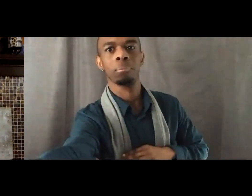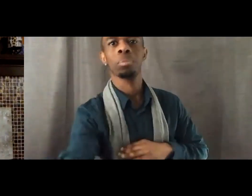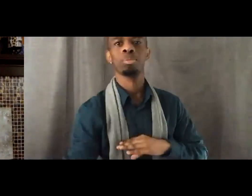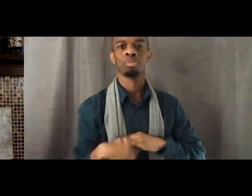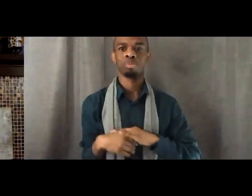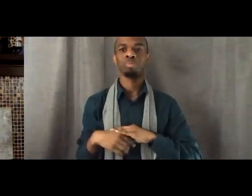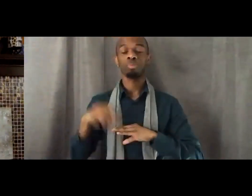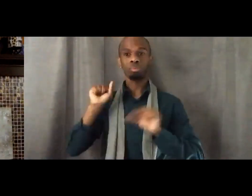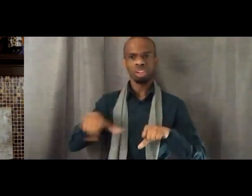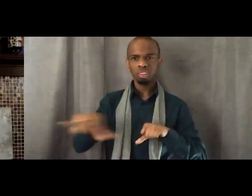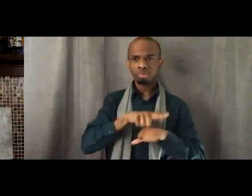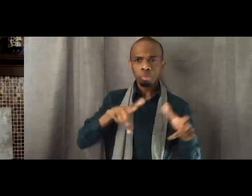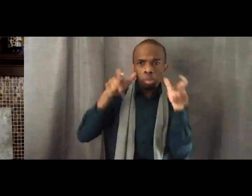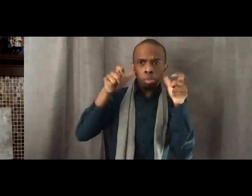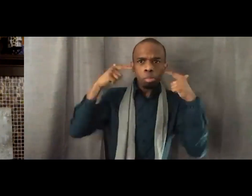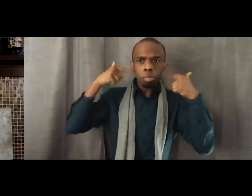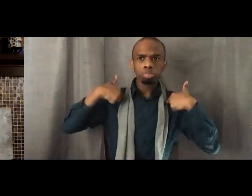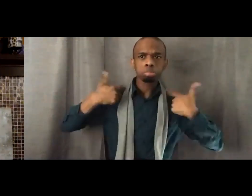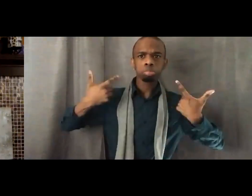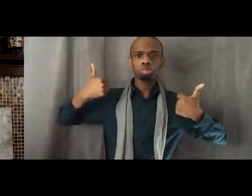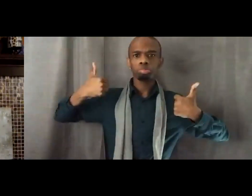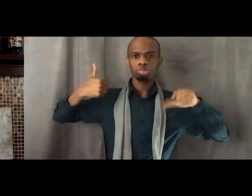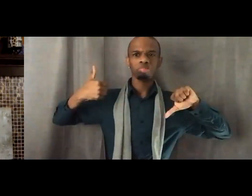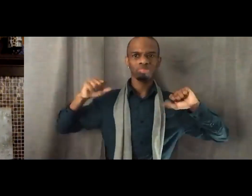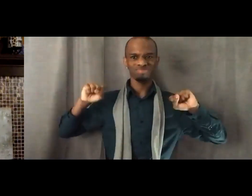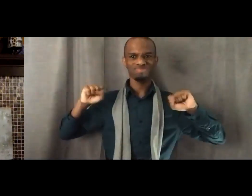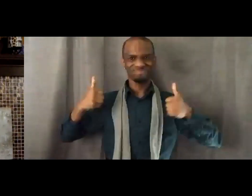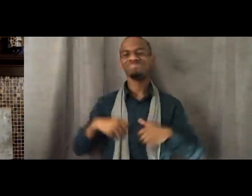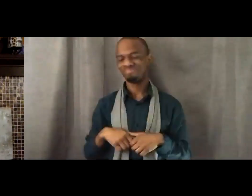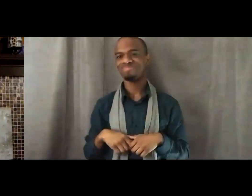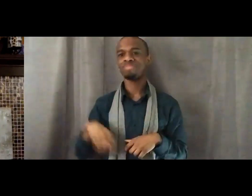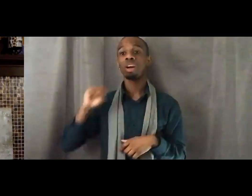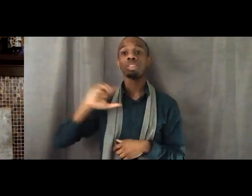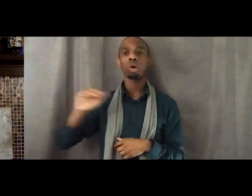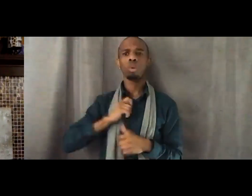can you all hear me? Yeah. Hoping that we'll get to how are we actually